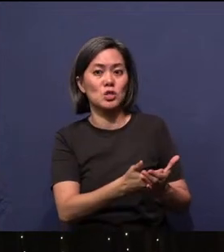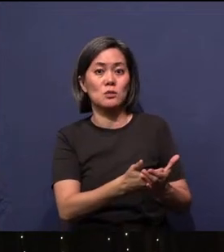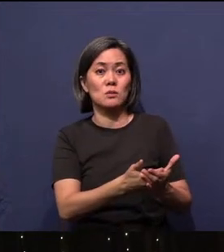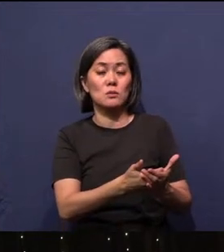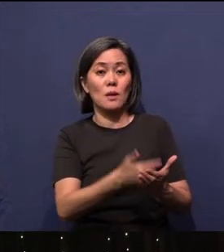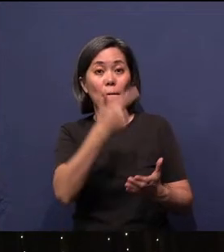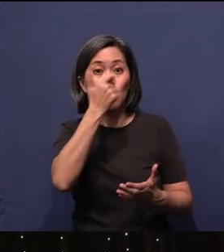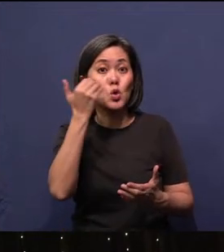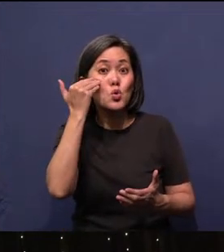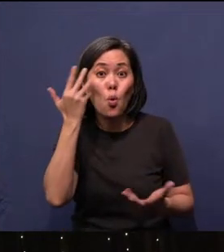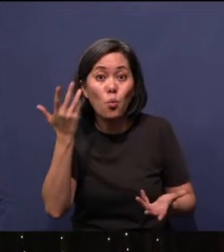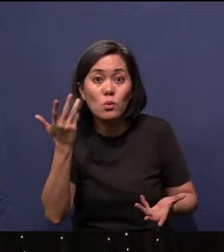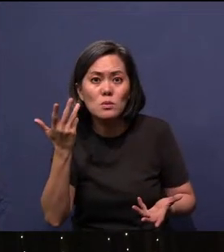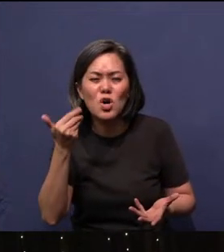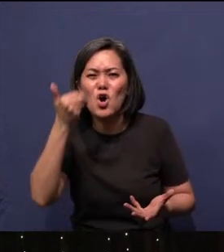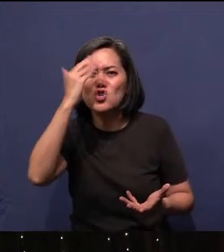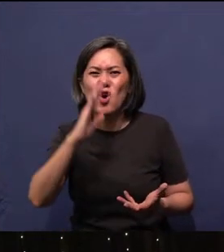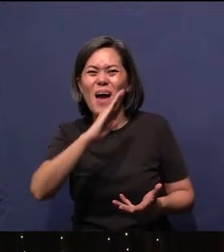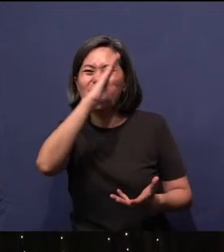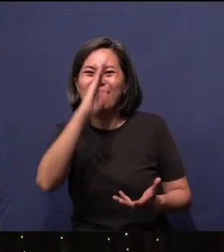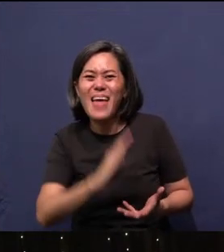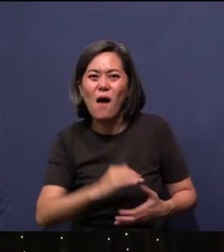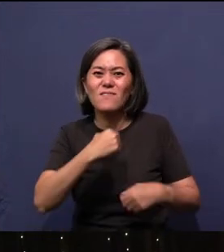you know what? God never makes anything not good.